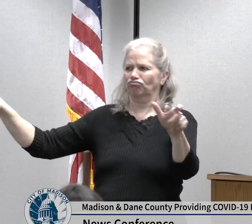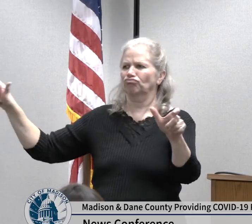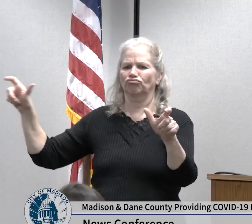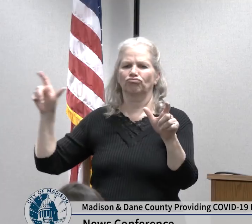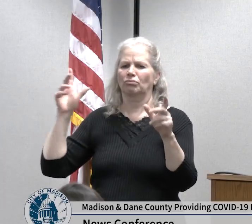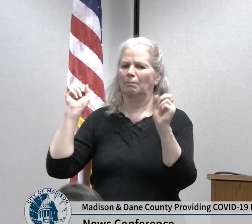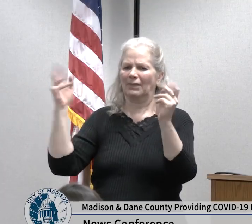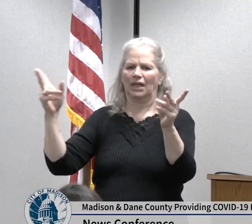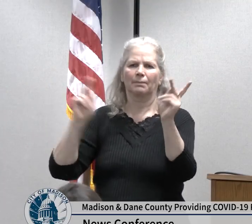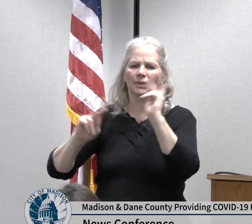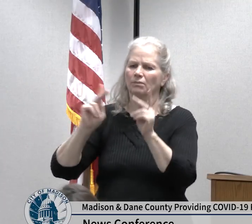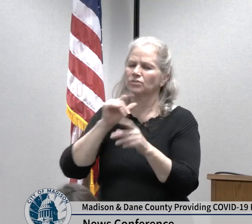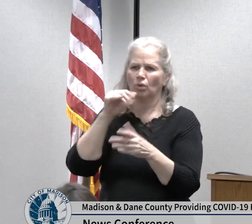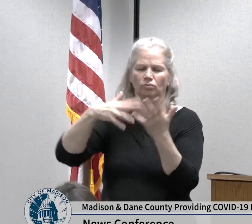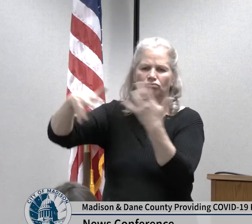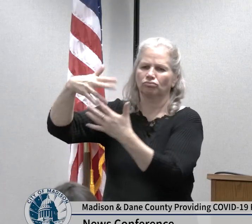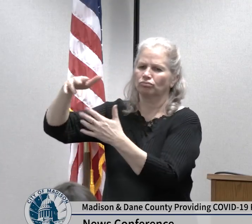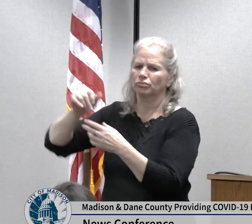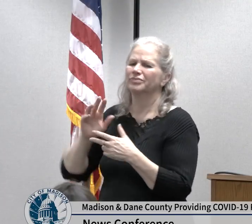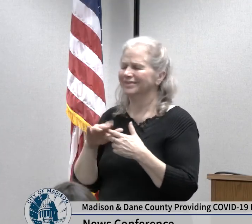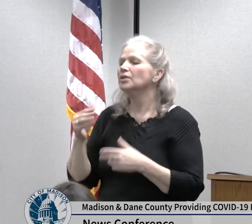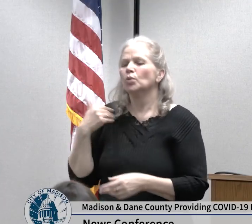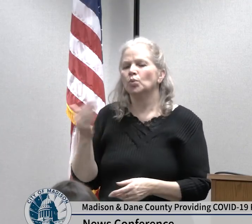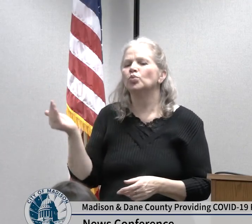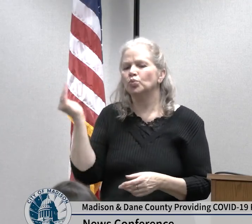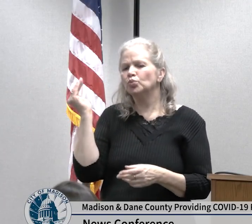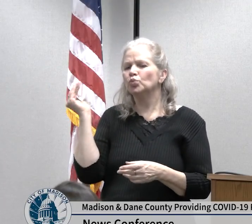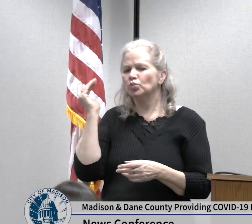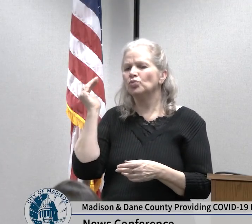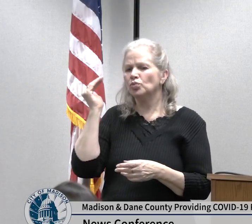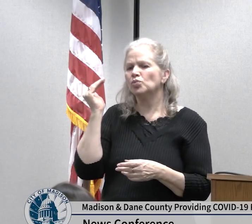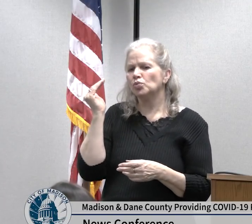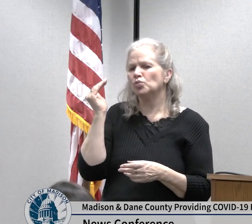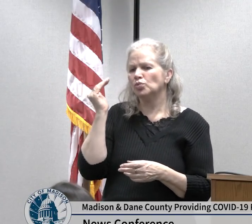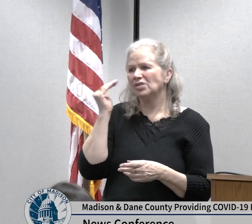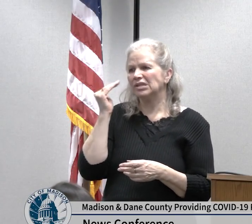we know that the ideal spacing to minimize risk of transmission is six